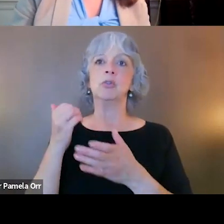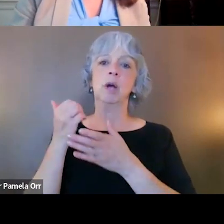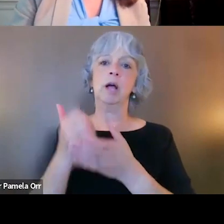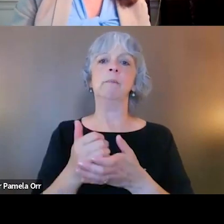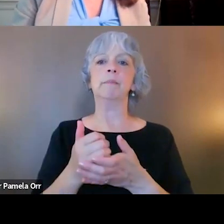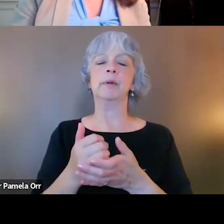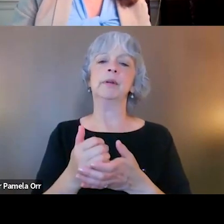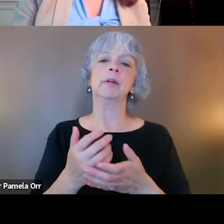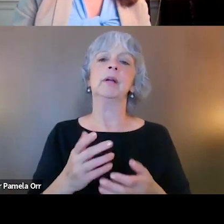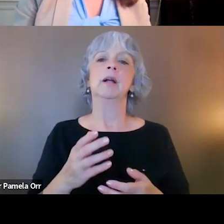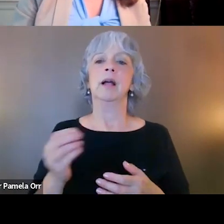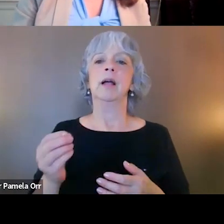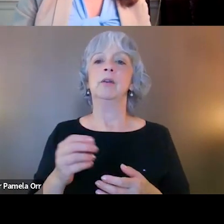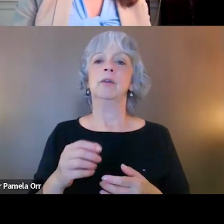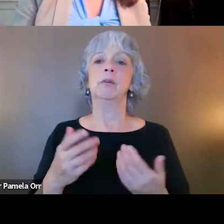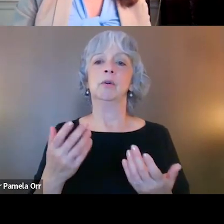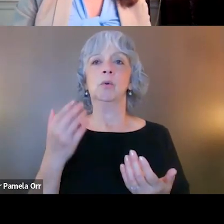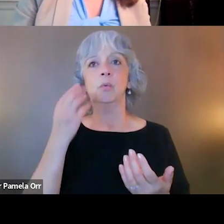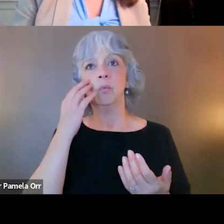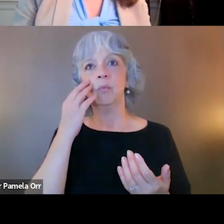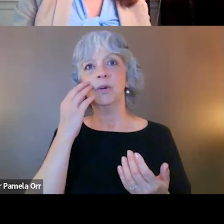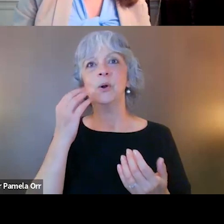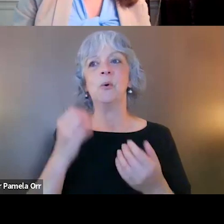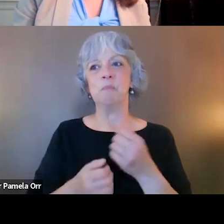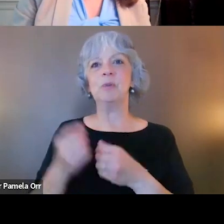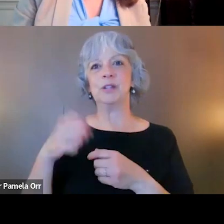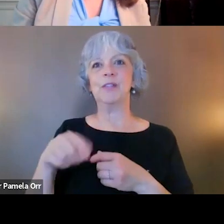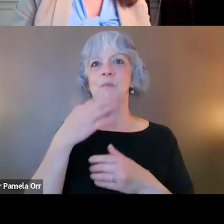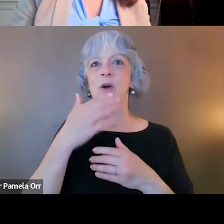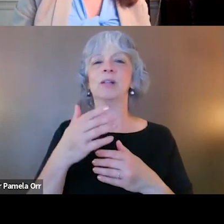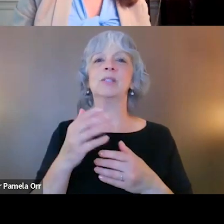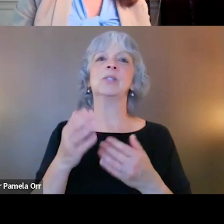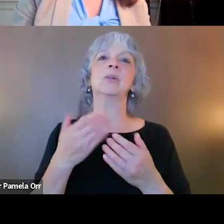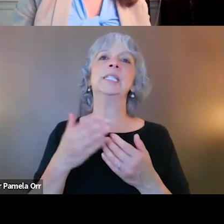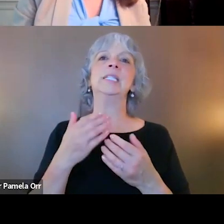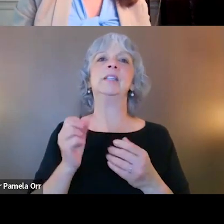We also really proud that we know most of 'em really well and so it's very easy for us to make those linkages.